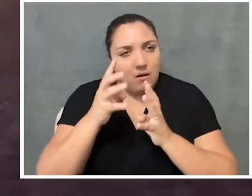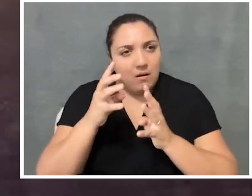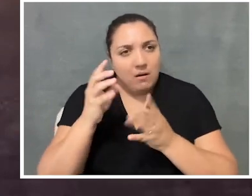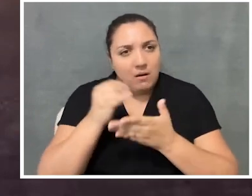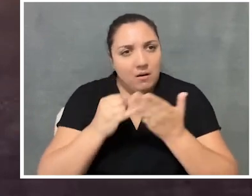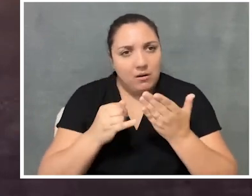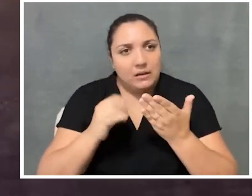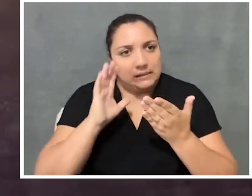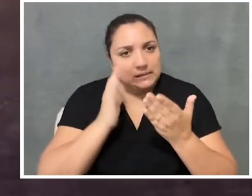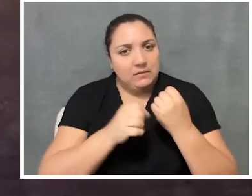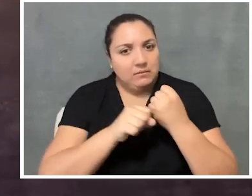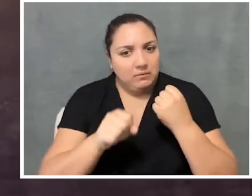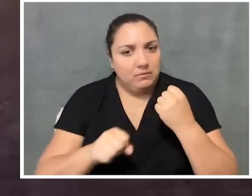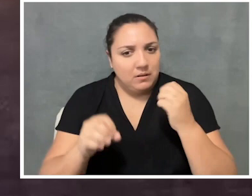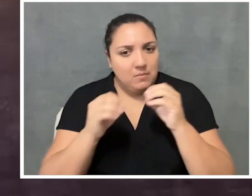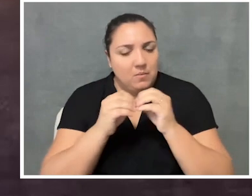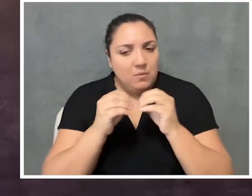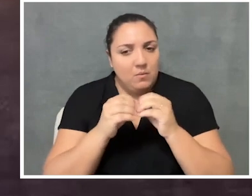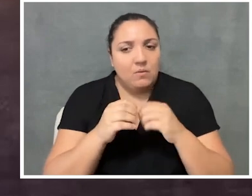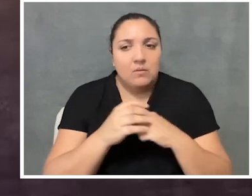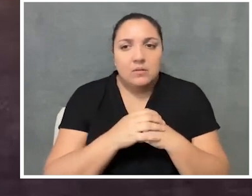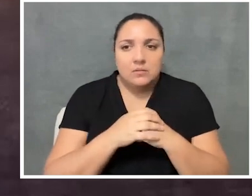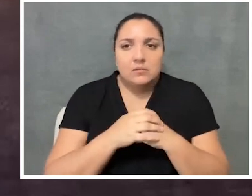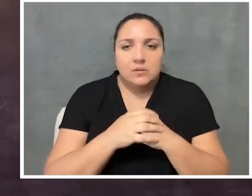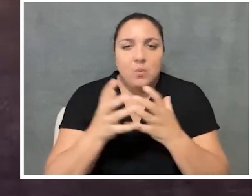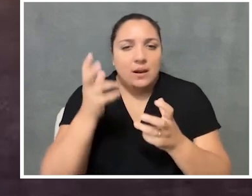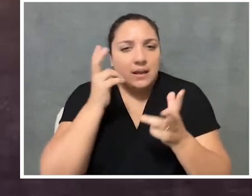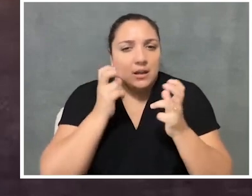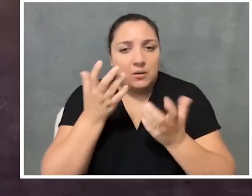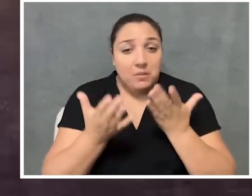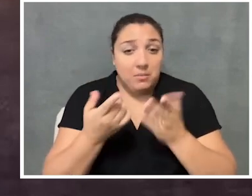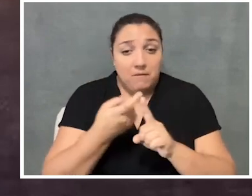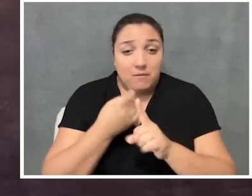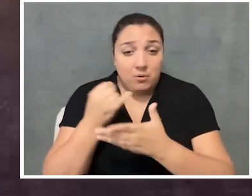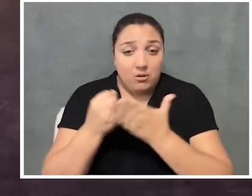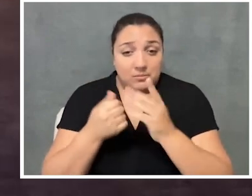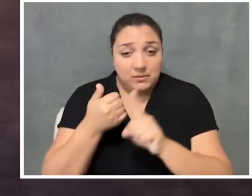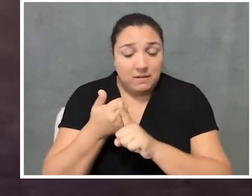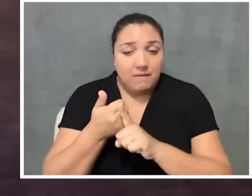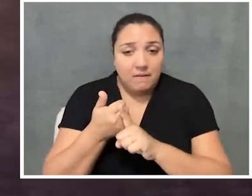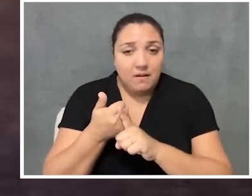So I think that's just extraordinary. And I would love to hear maybe some from the artists, too,